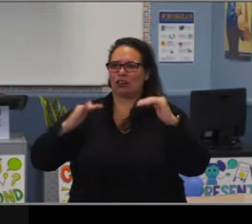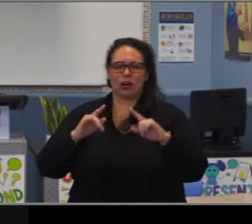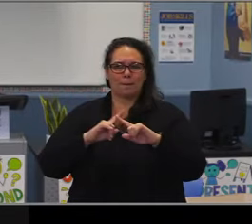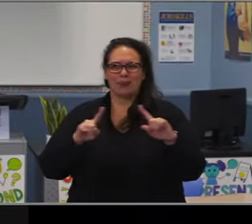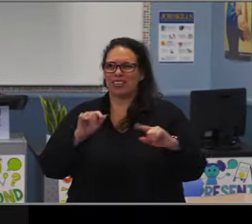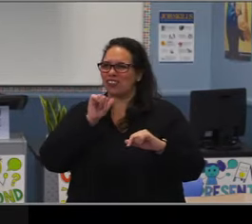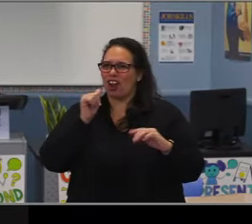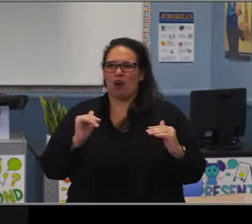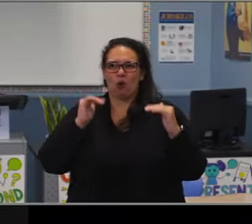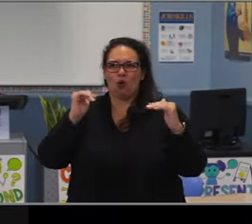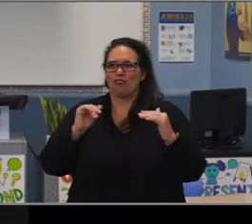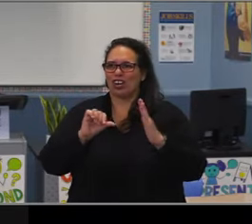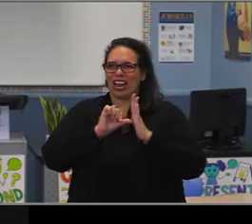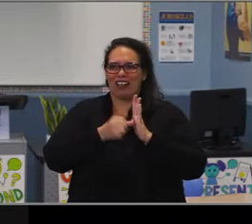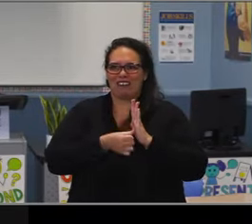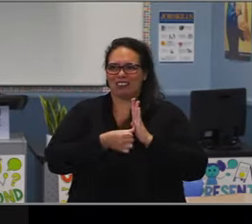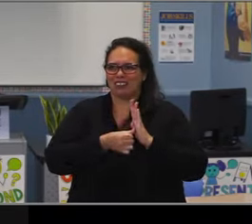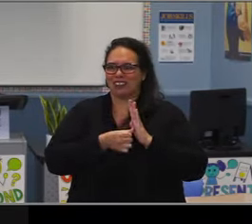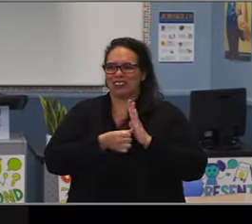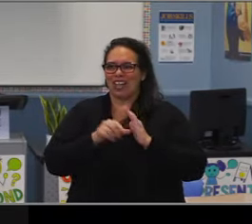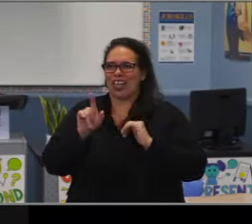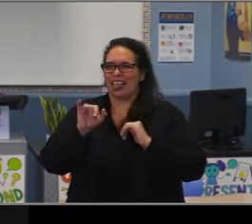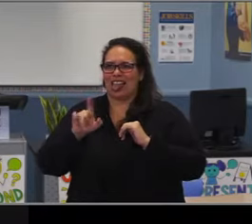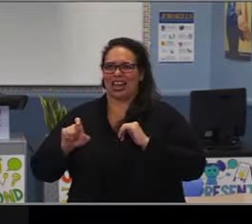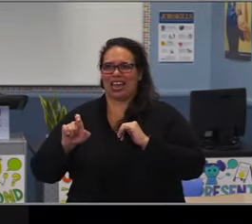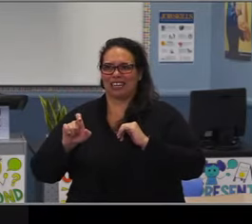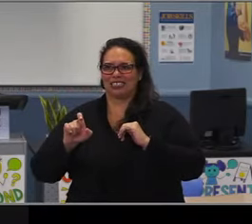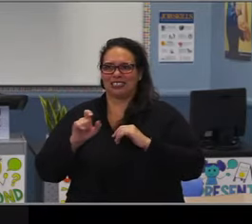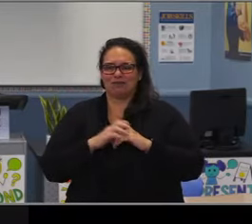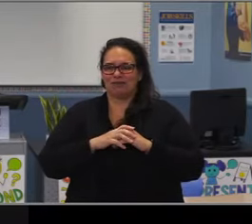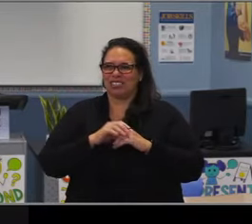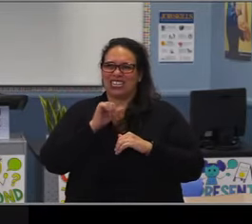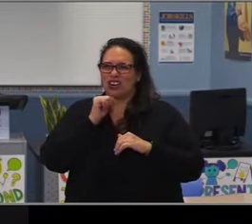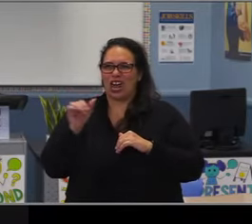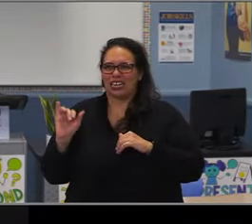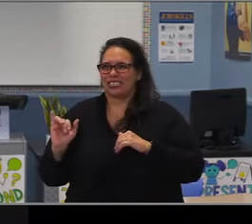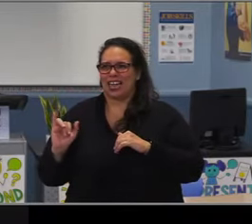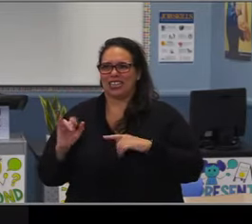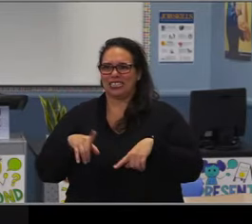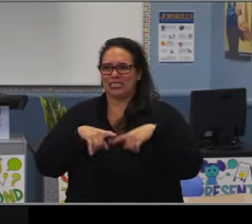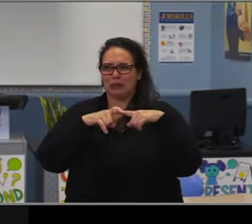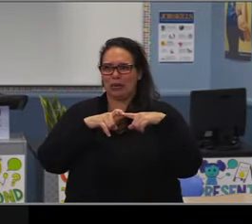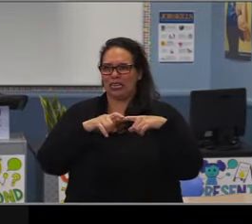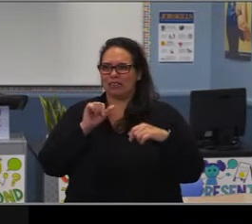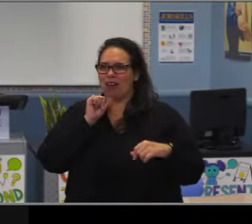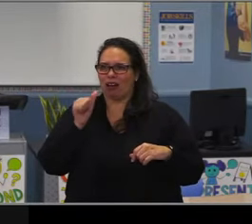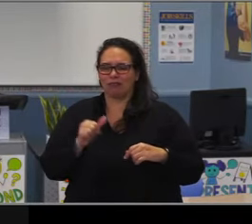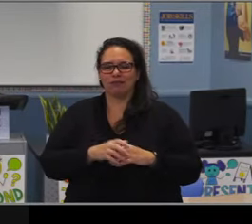So again, that idea of the students who are truly having attendance problems, which was more likely in high school,